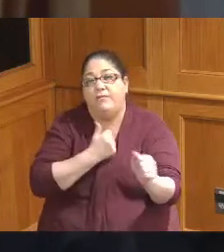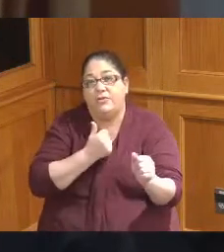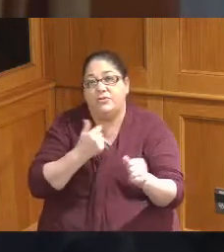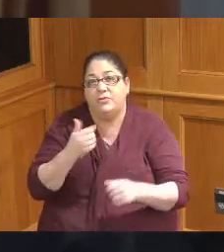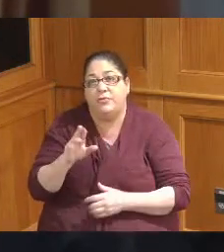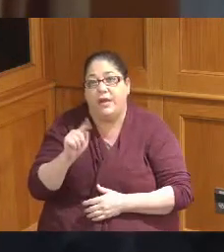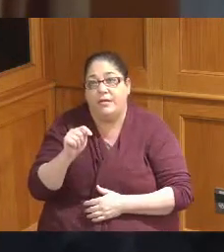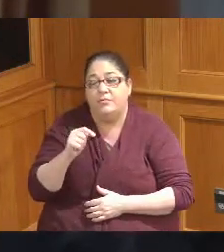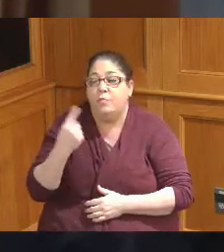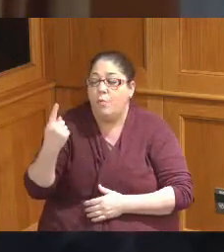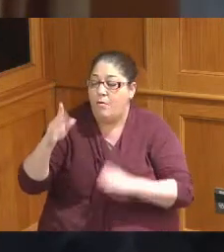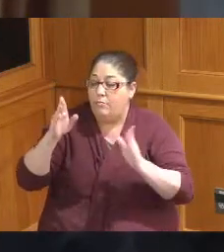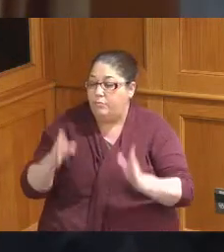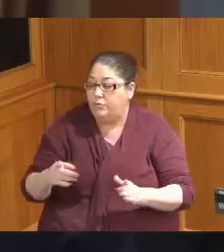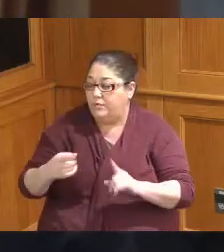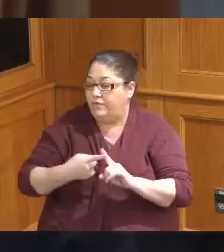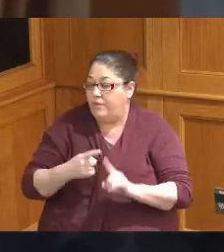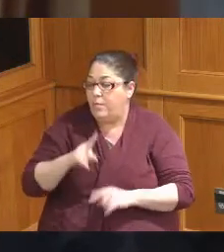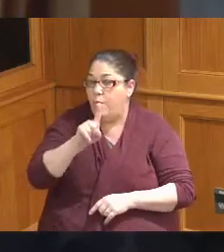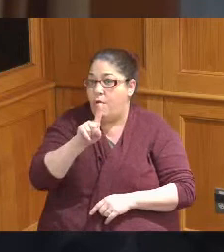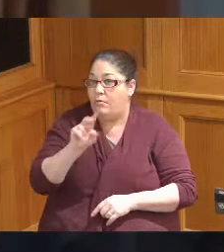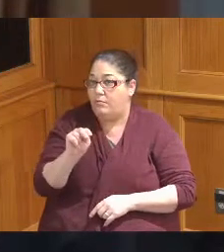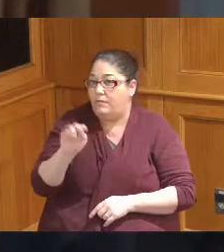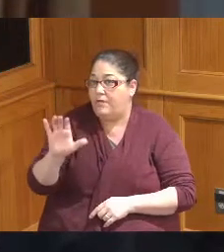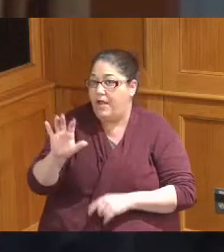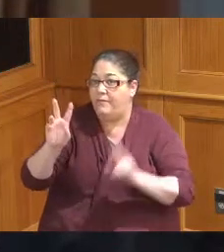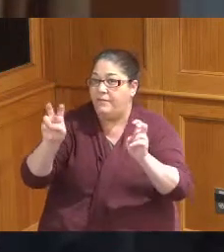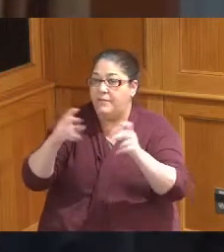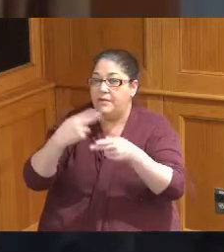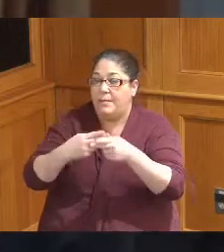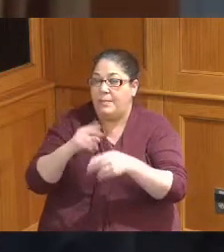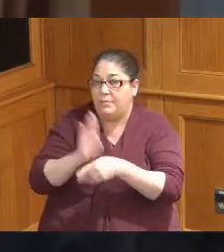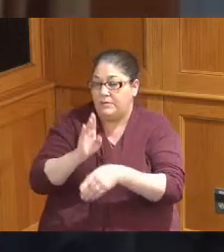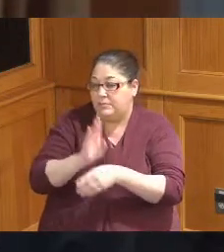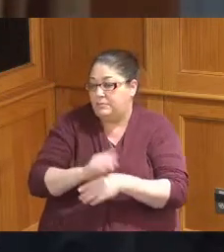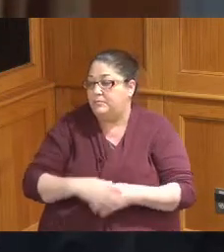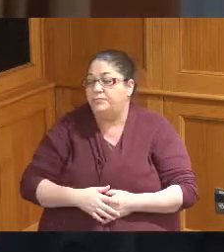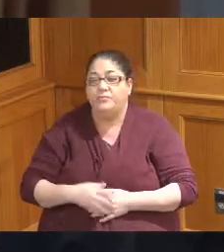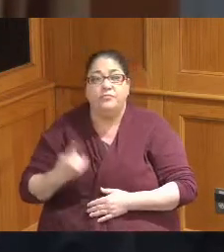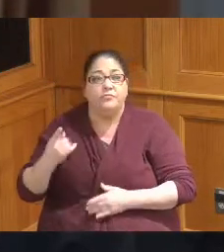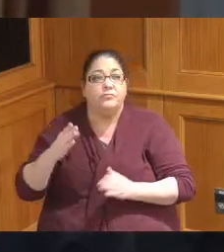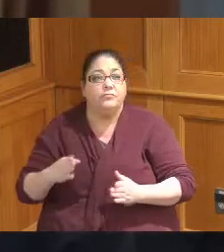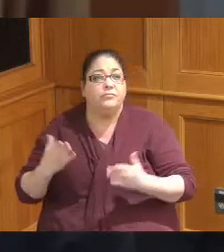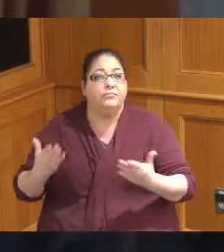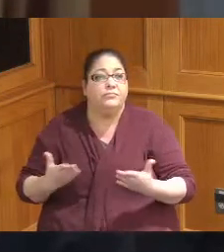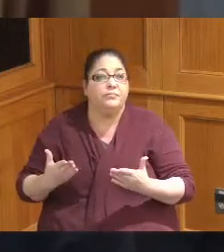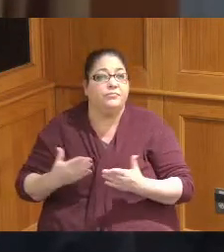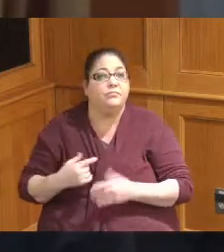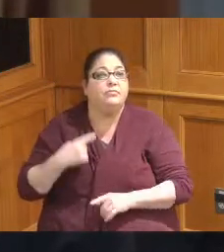Representative here from one in five I believe is here yes and we also have a Representative